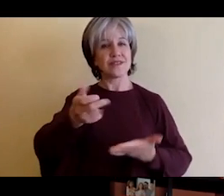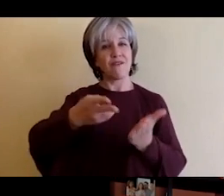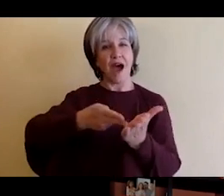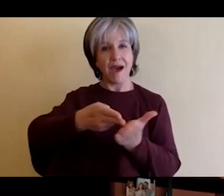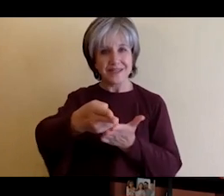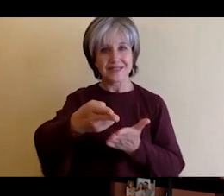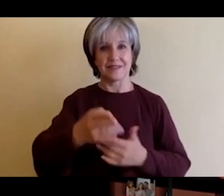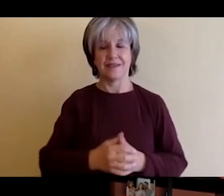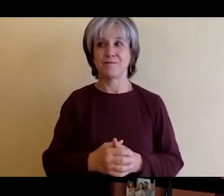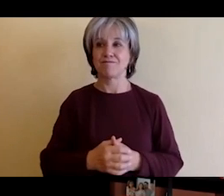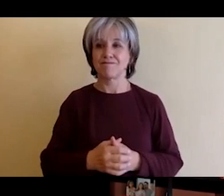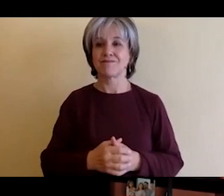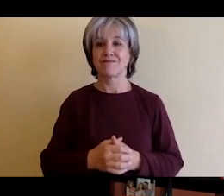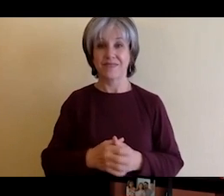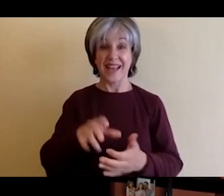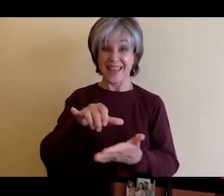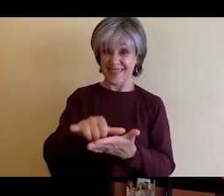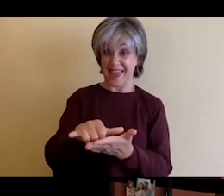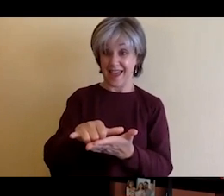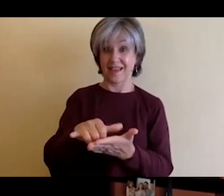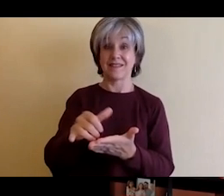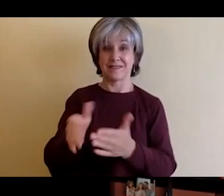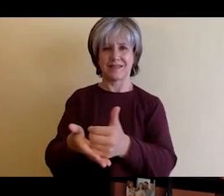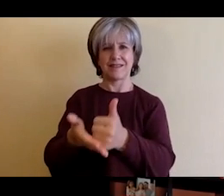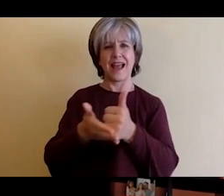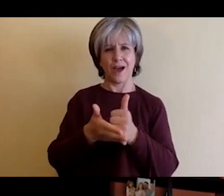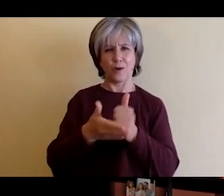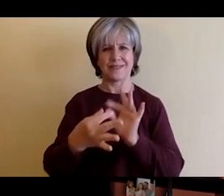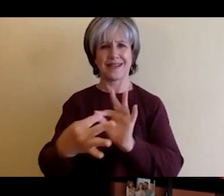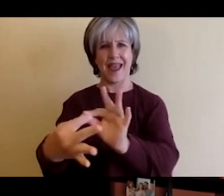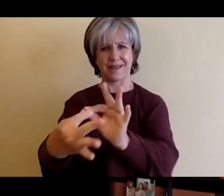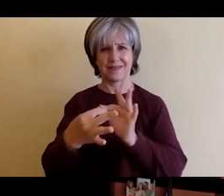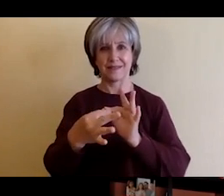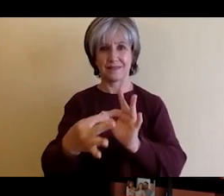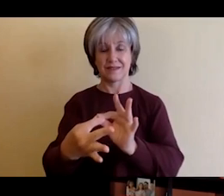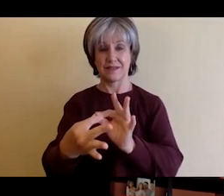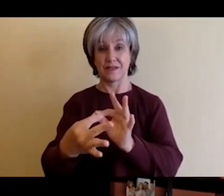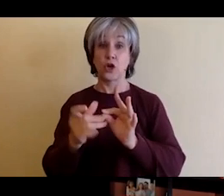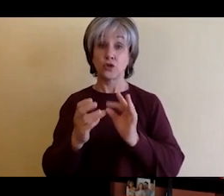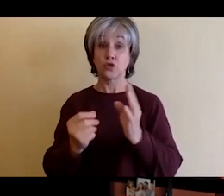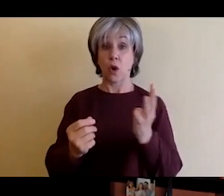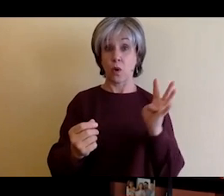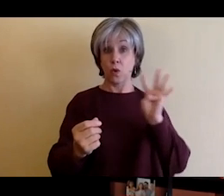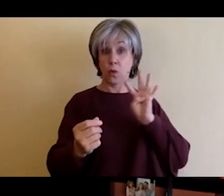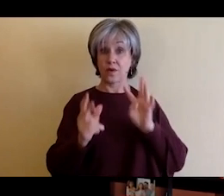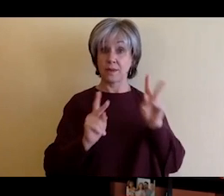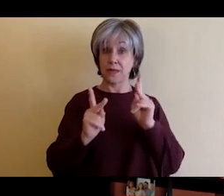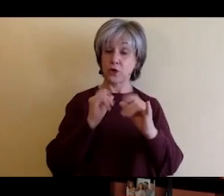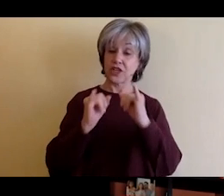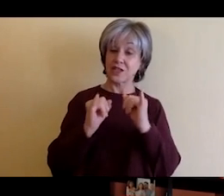what the person that is interviewing you or the people that are interviewing you what they will remember is not so much